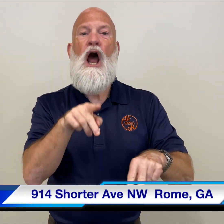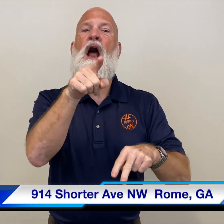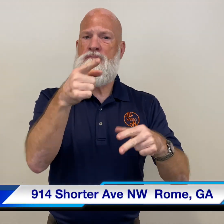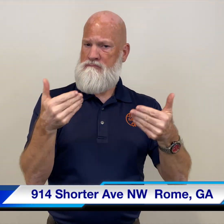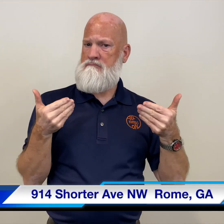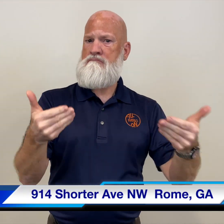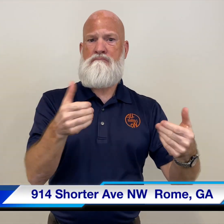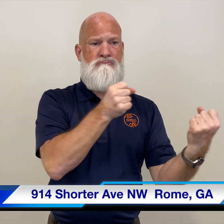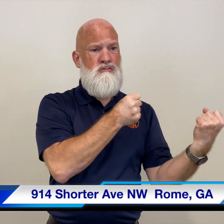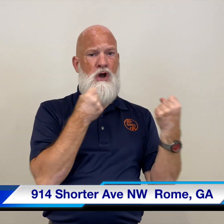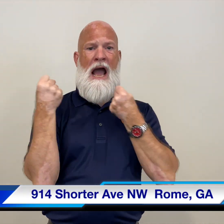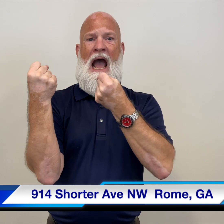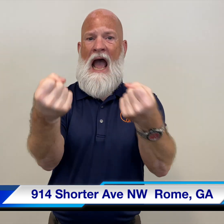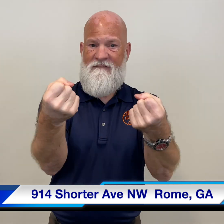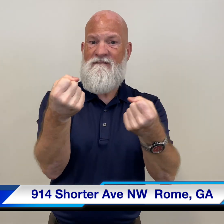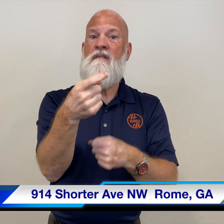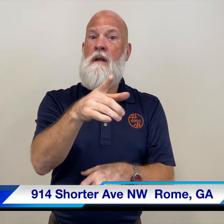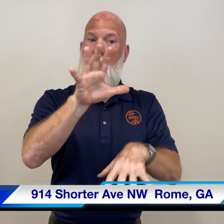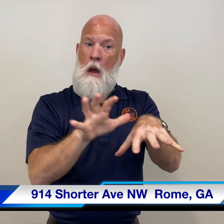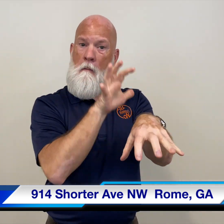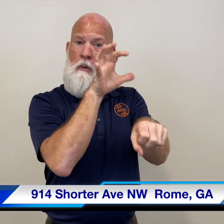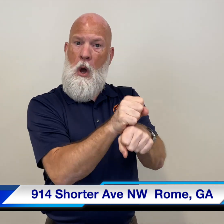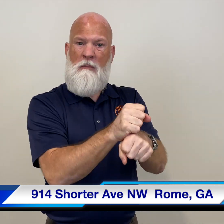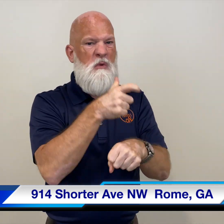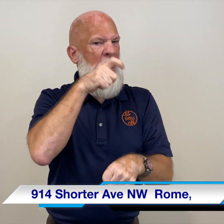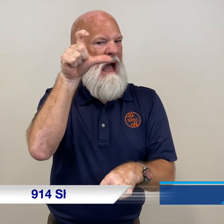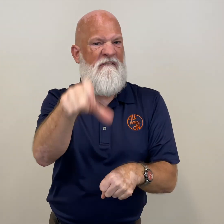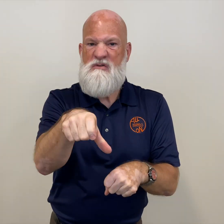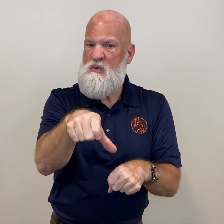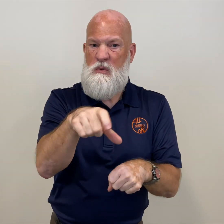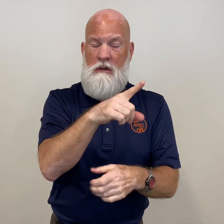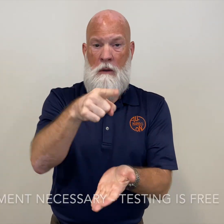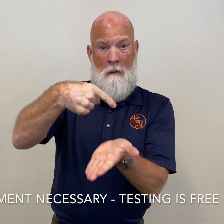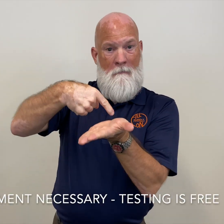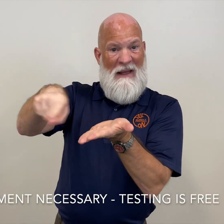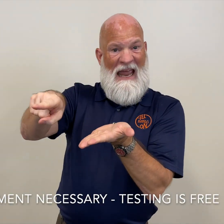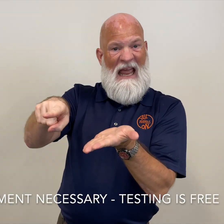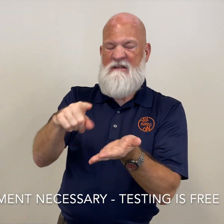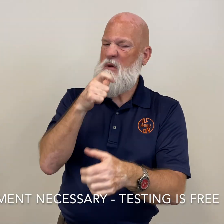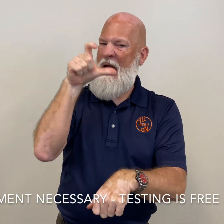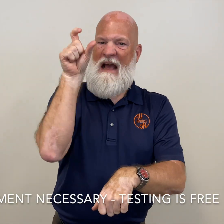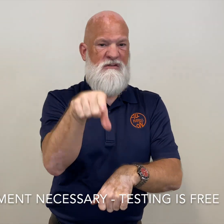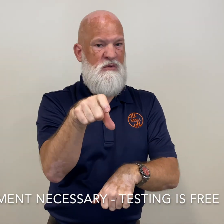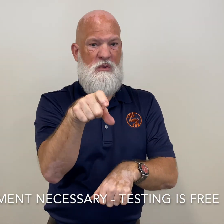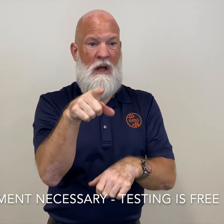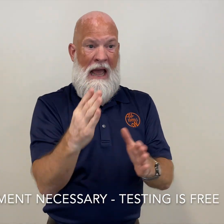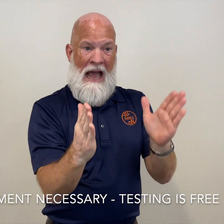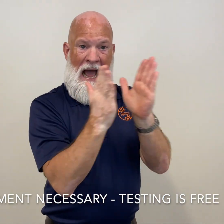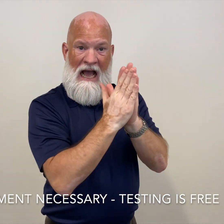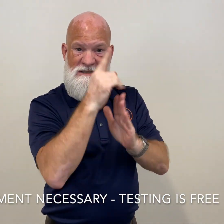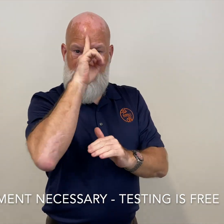Avenue Northwest Rome Georgia, you don't need an appointment, you don't need your